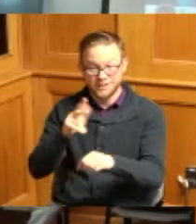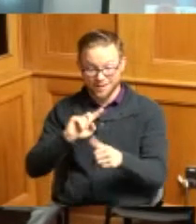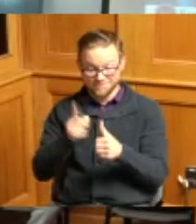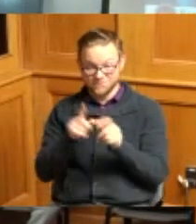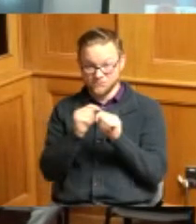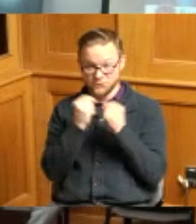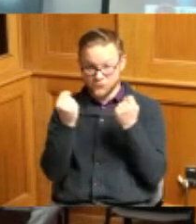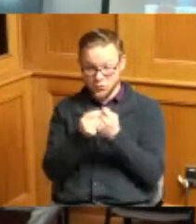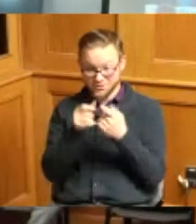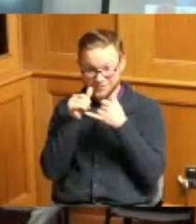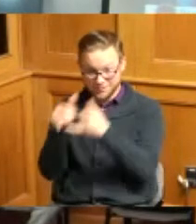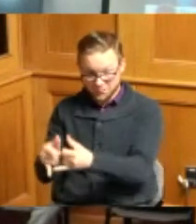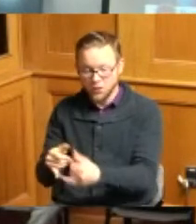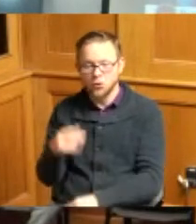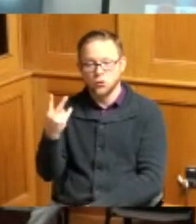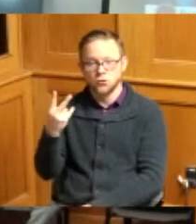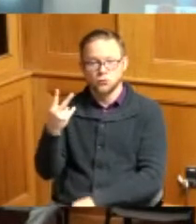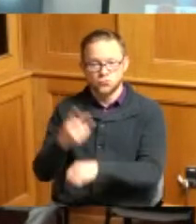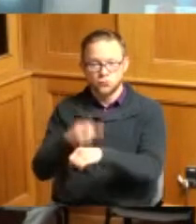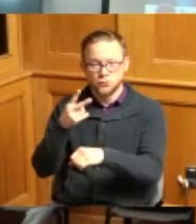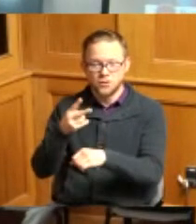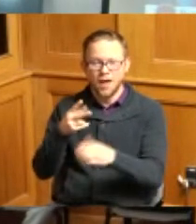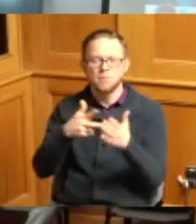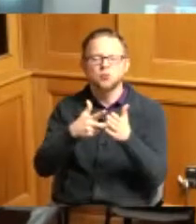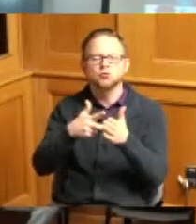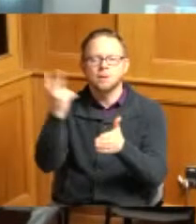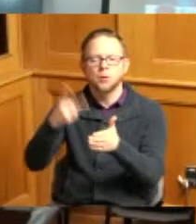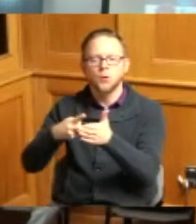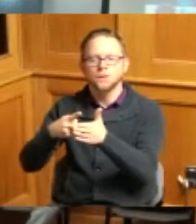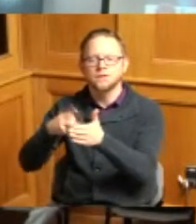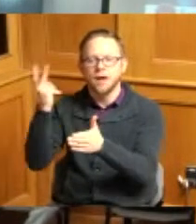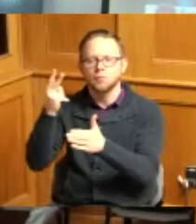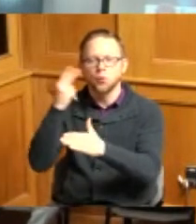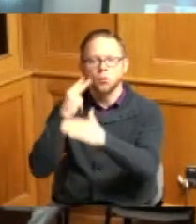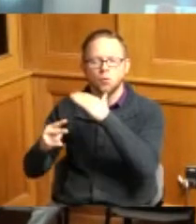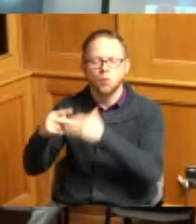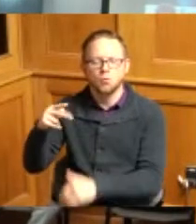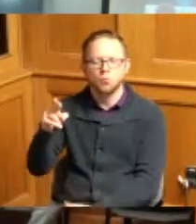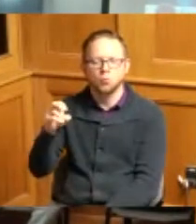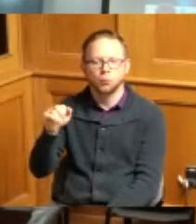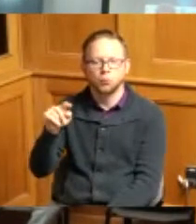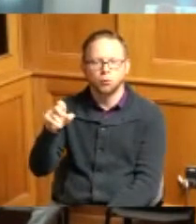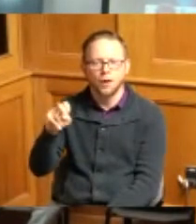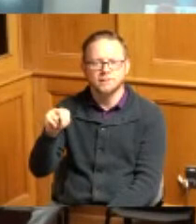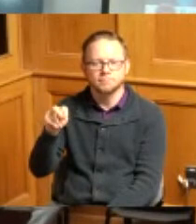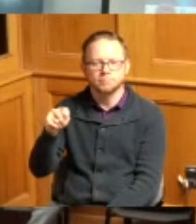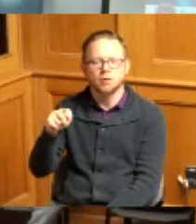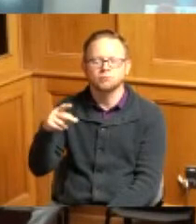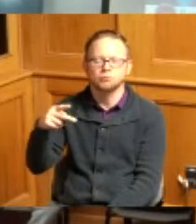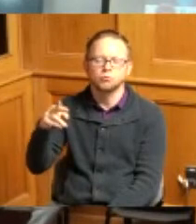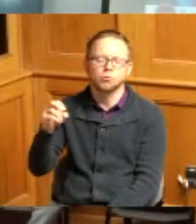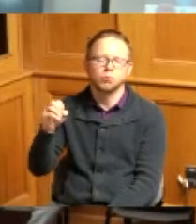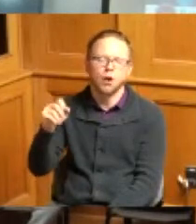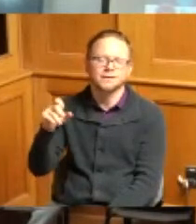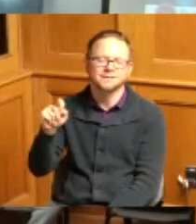two-time triple double prospect player of the year he was also named Cincinnati Metro